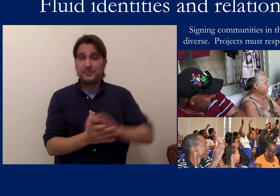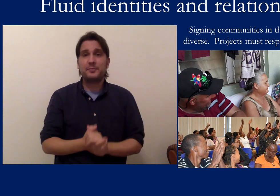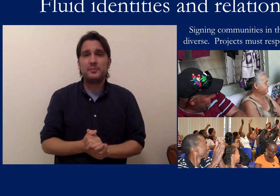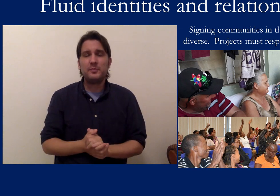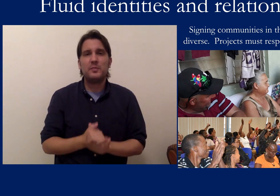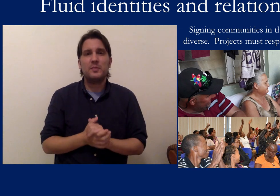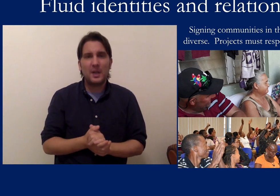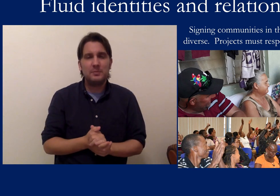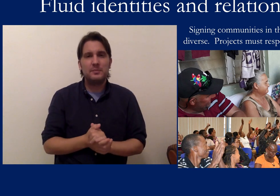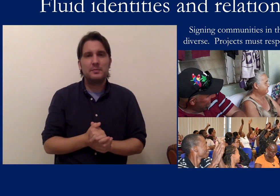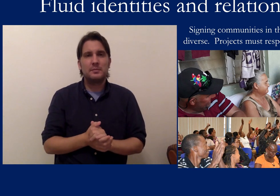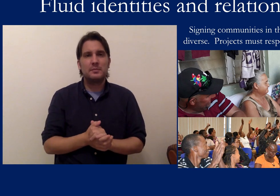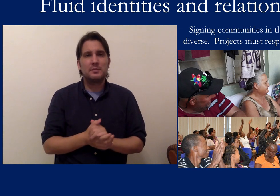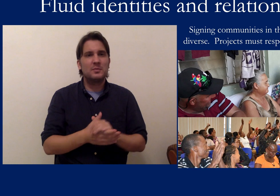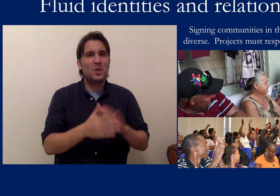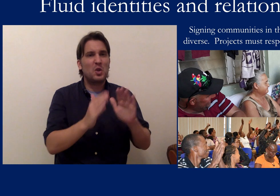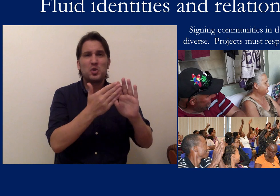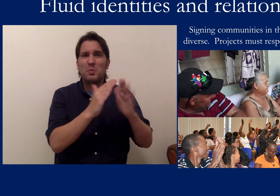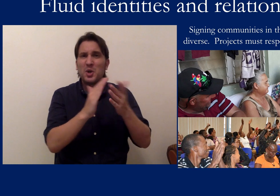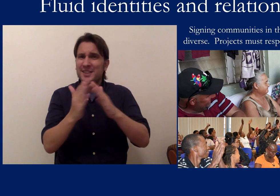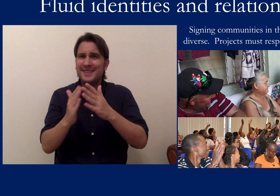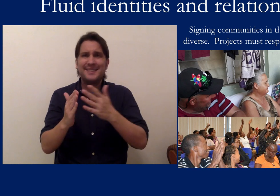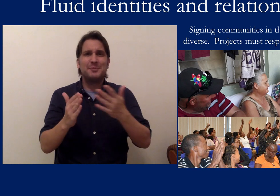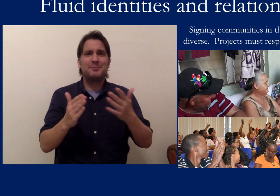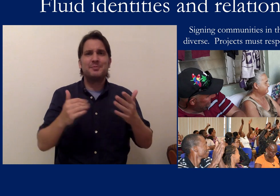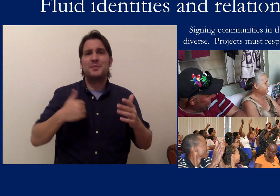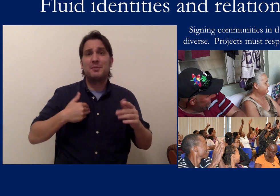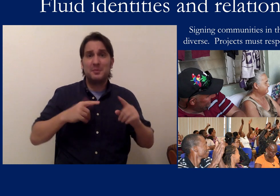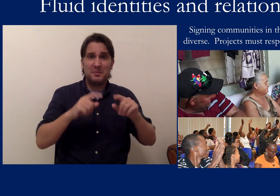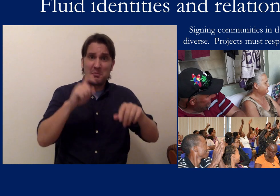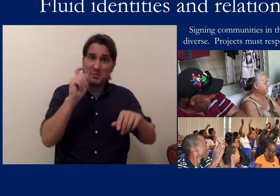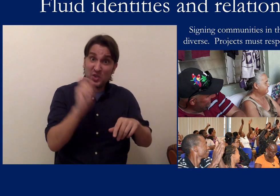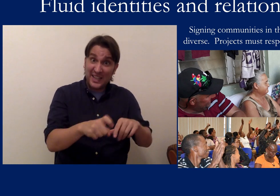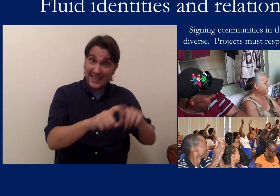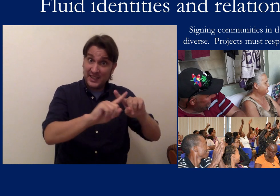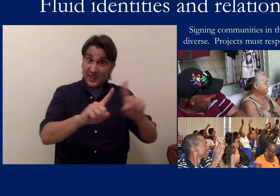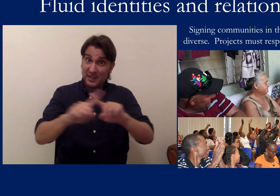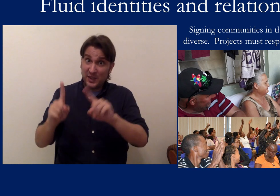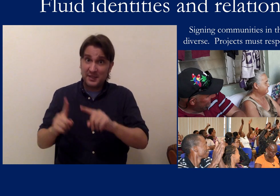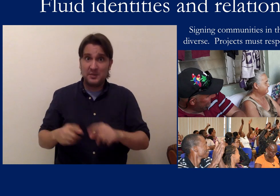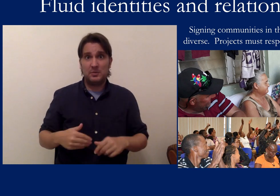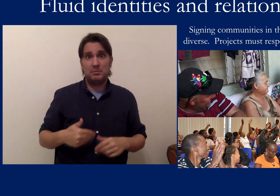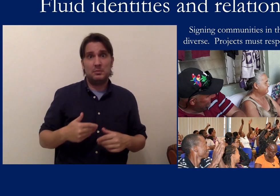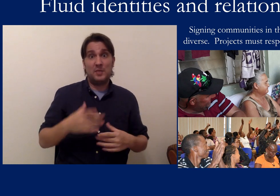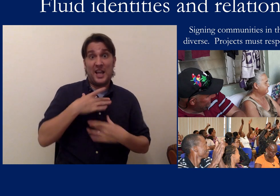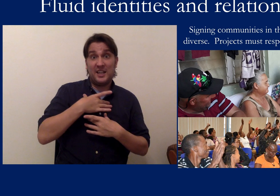And those communities have different needs. They have different interests and they have different identities.